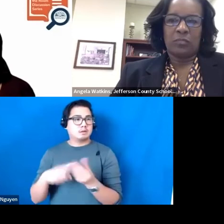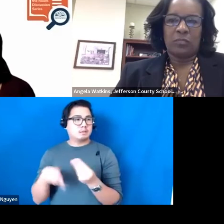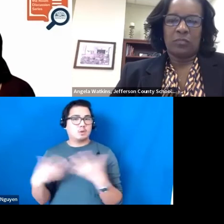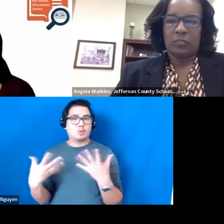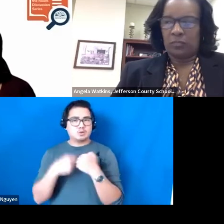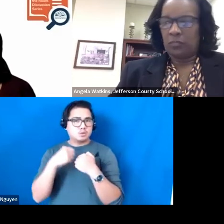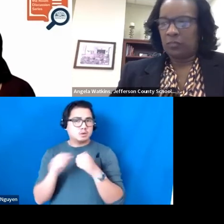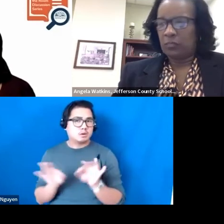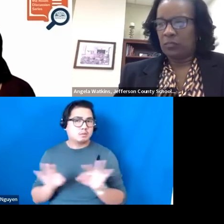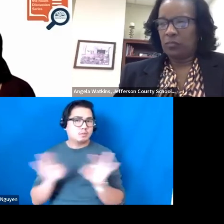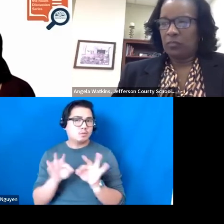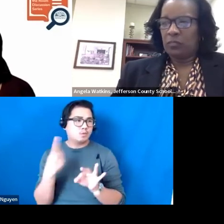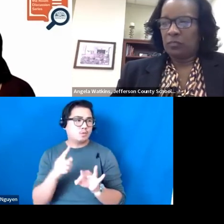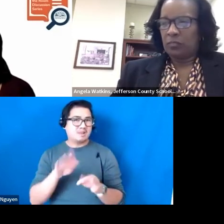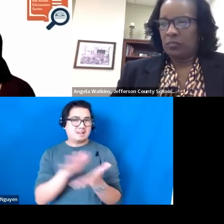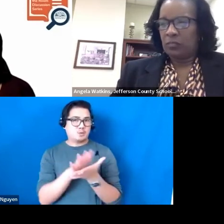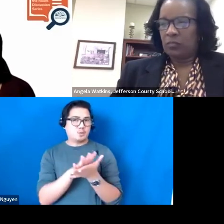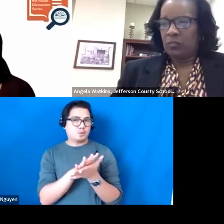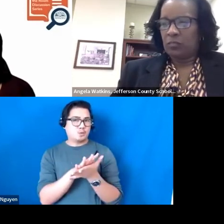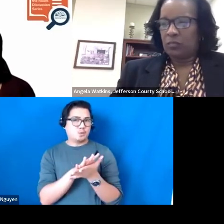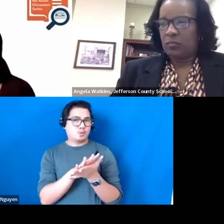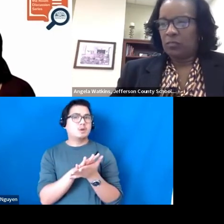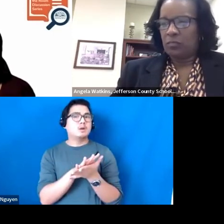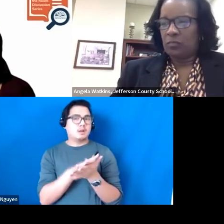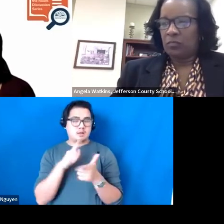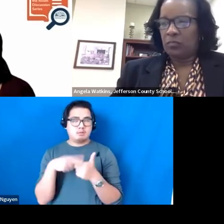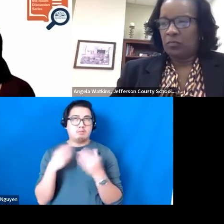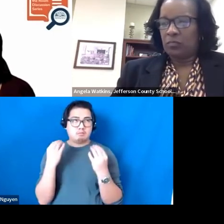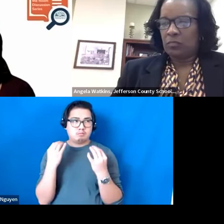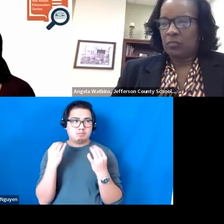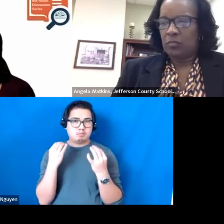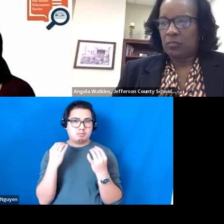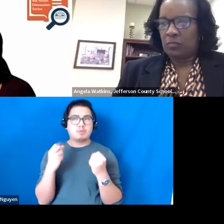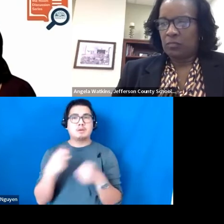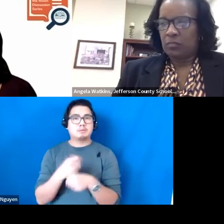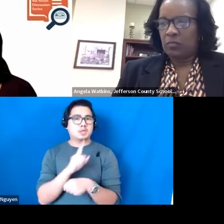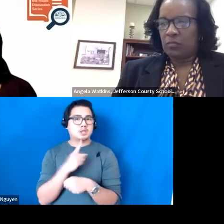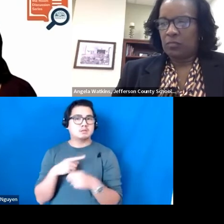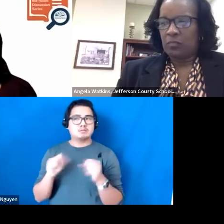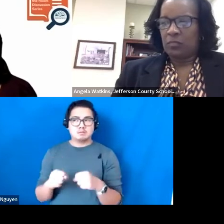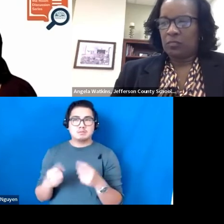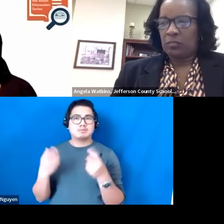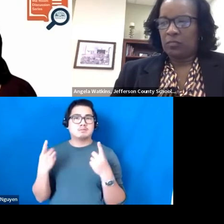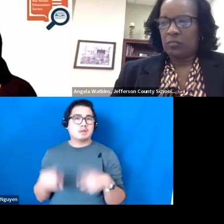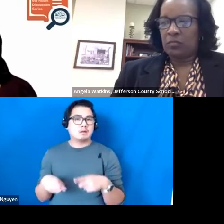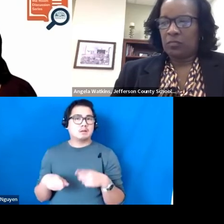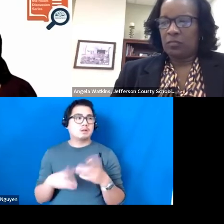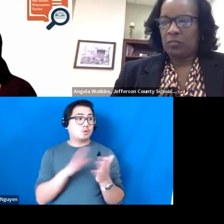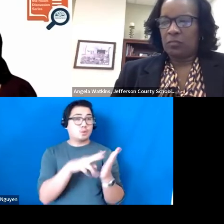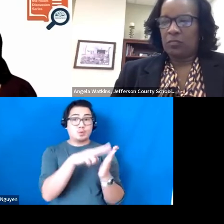in the school building to be able to make sure take place so your Local Reading Specialist can be effective.